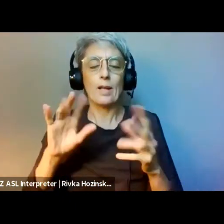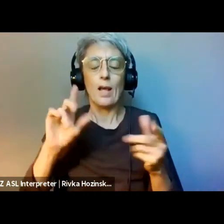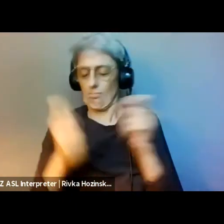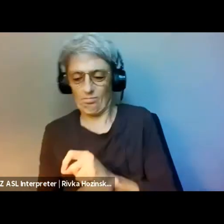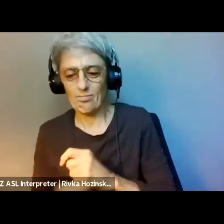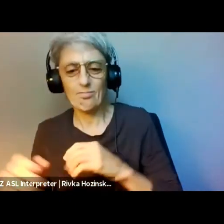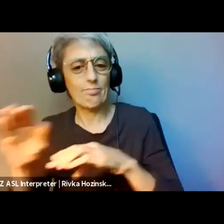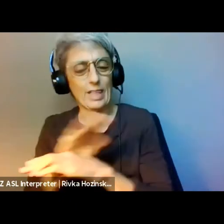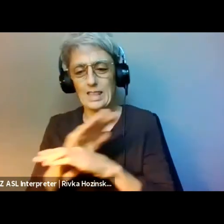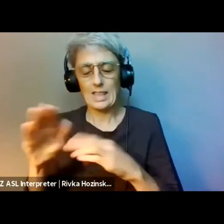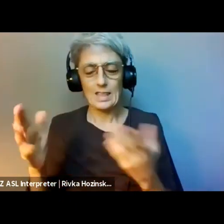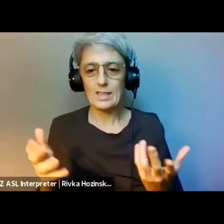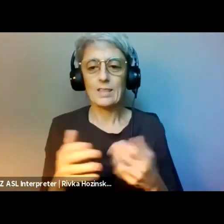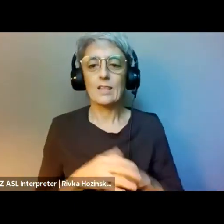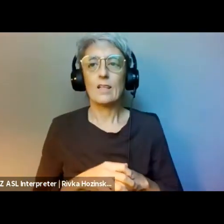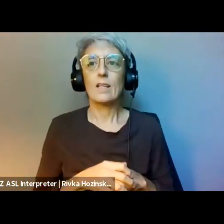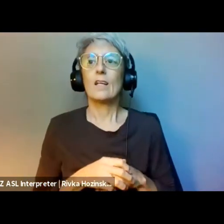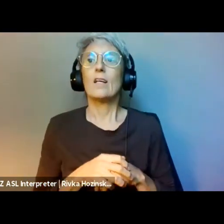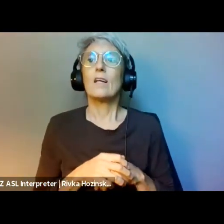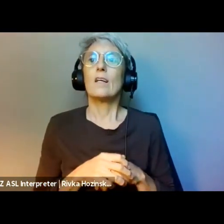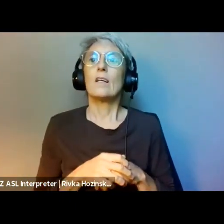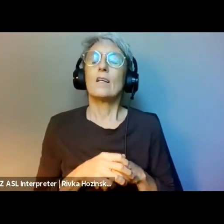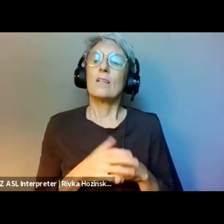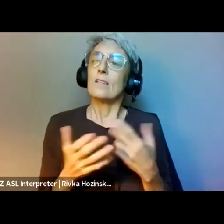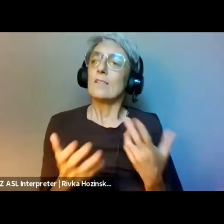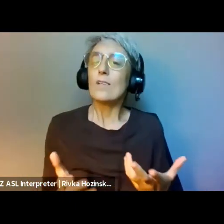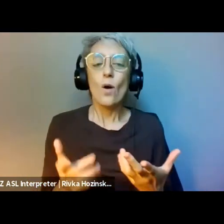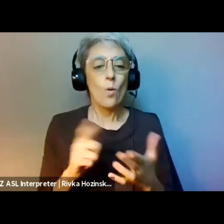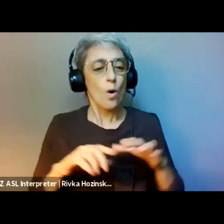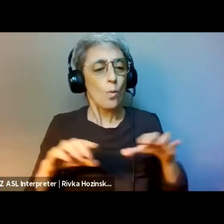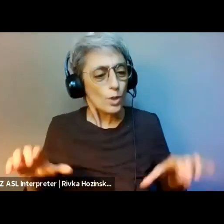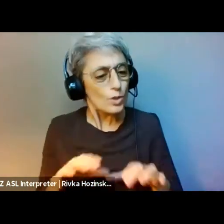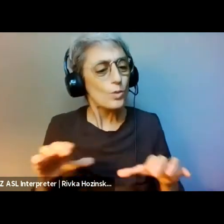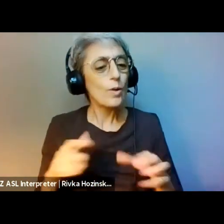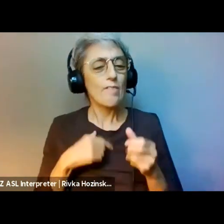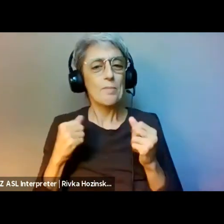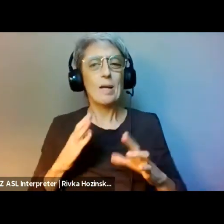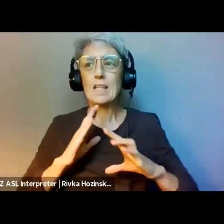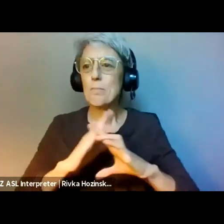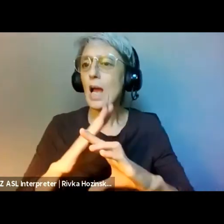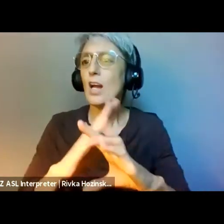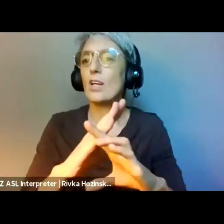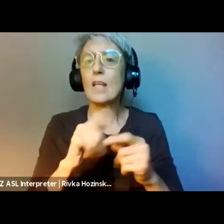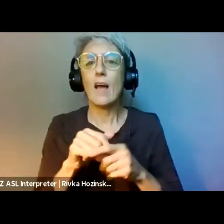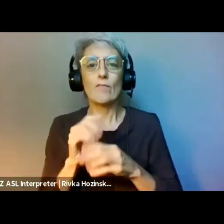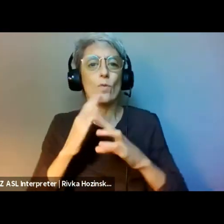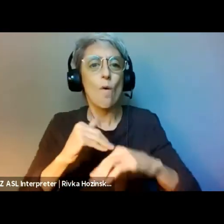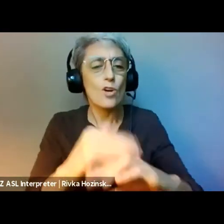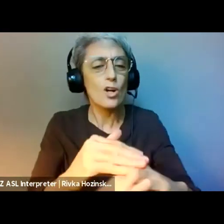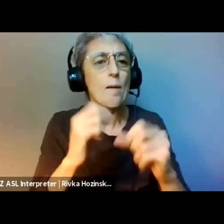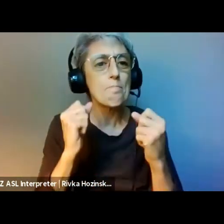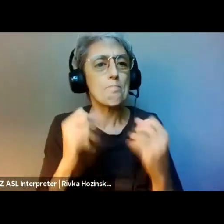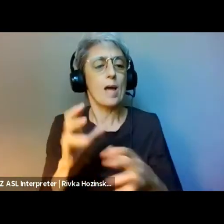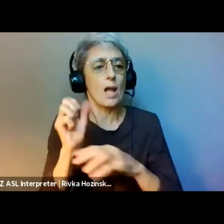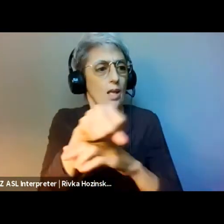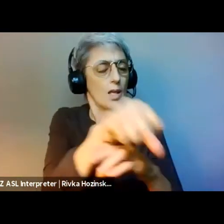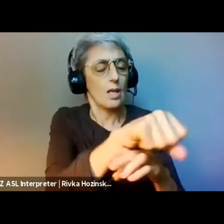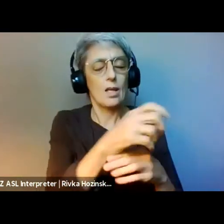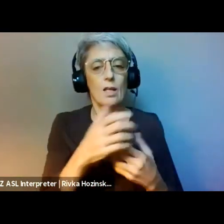And they were able to move $5 million in 2020 and almost $32 million in 2021.